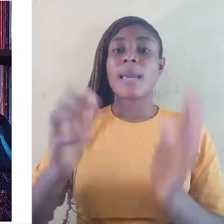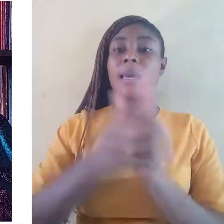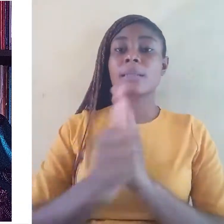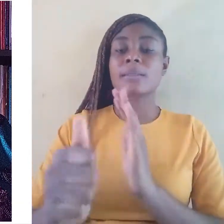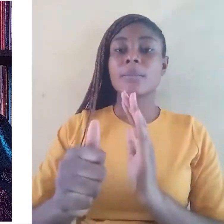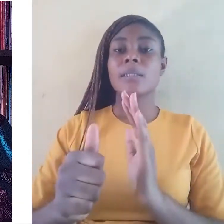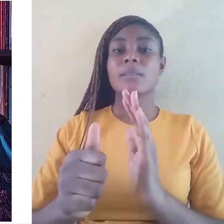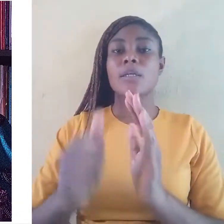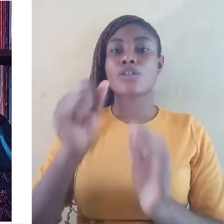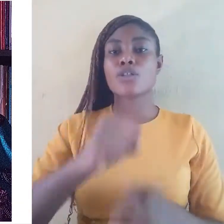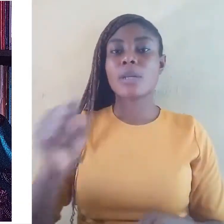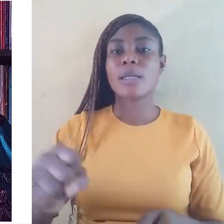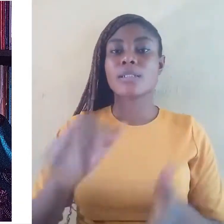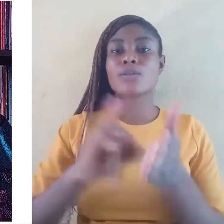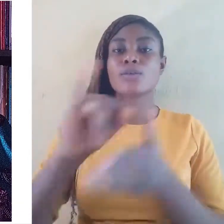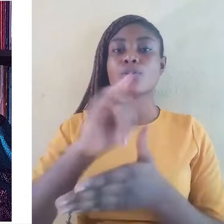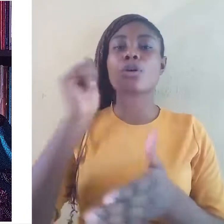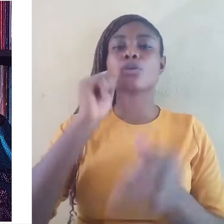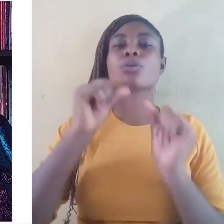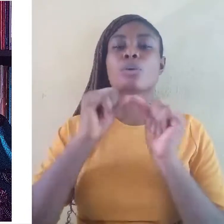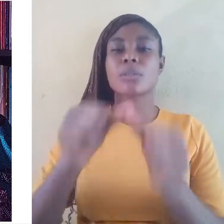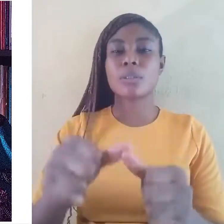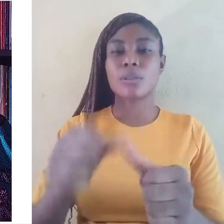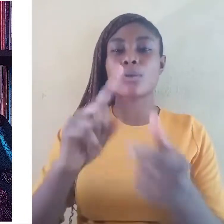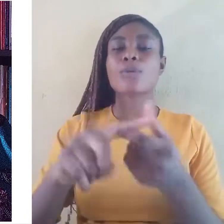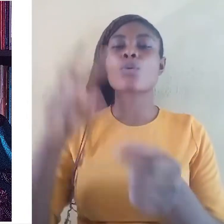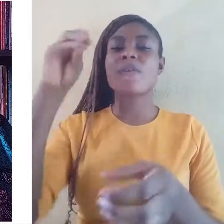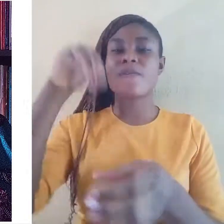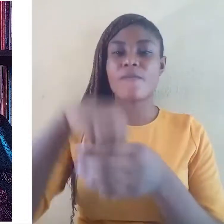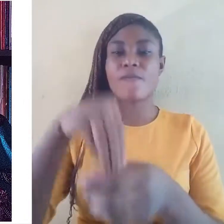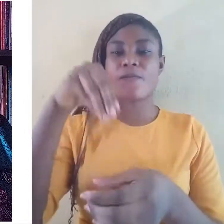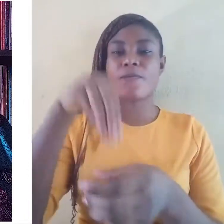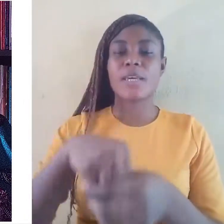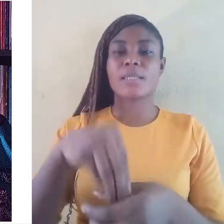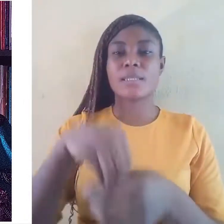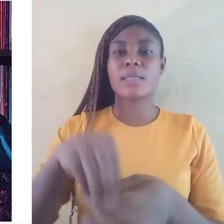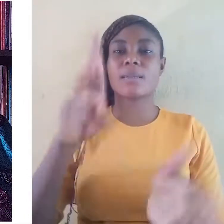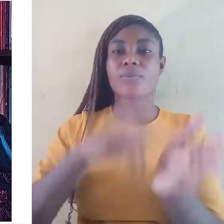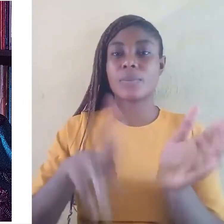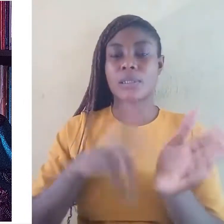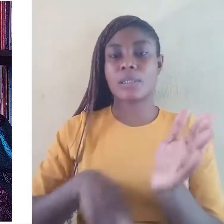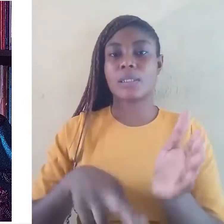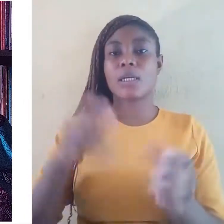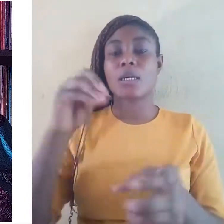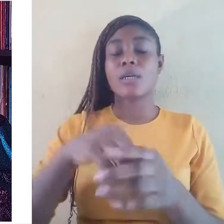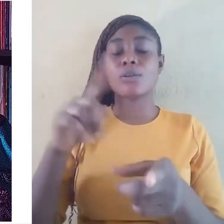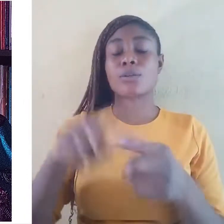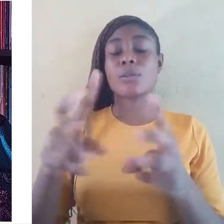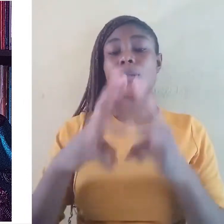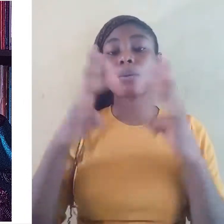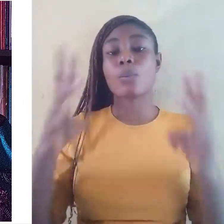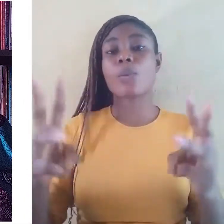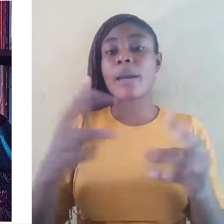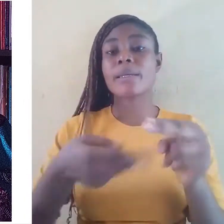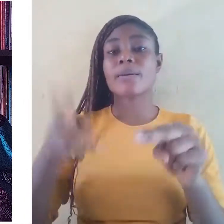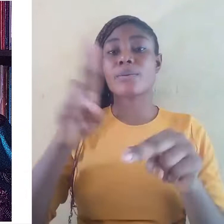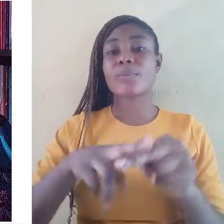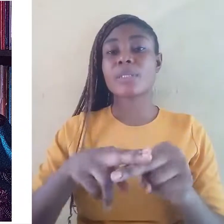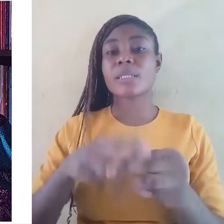continue to invest in research into the wide-ranging social and economic impacts of supporting